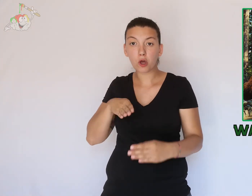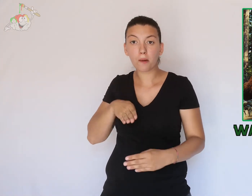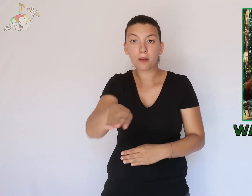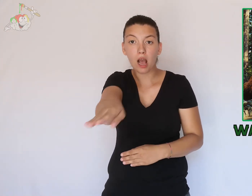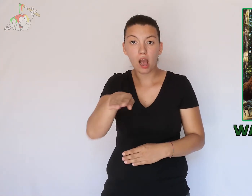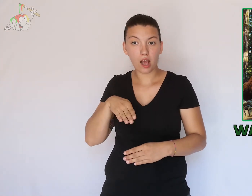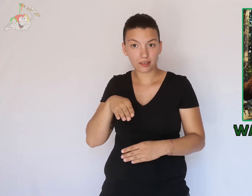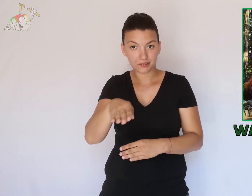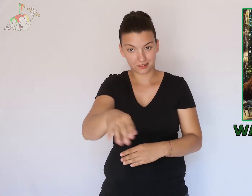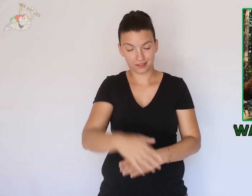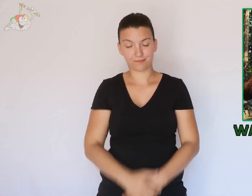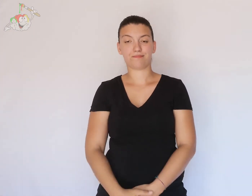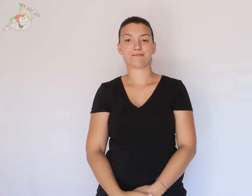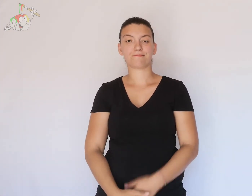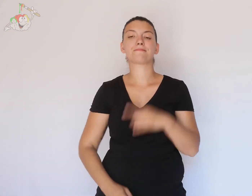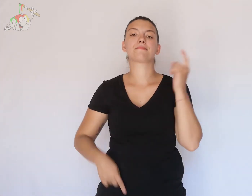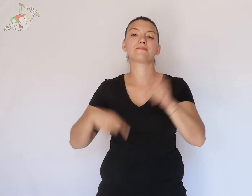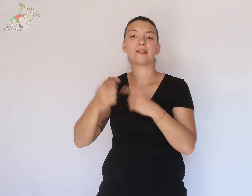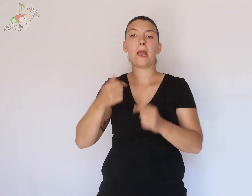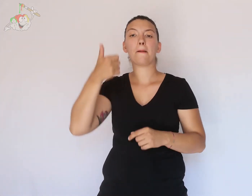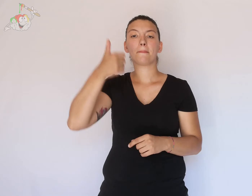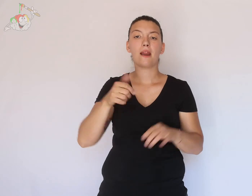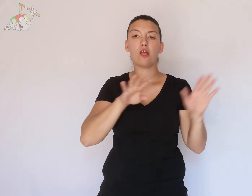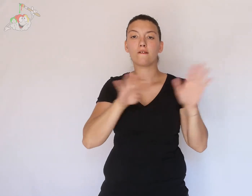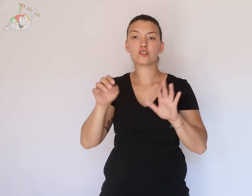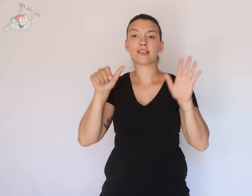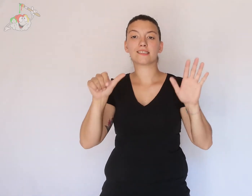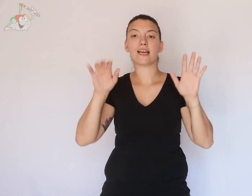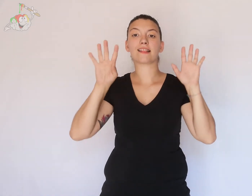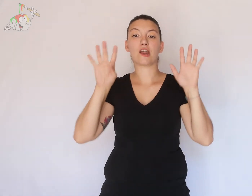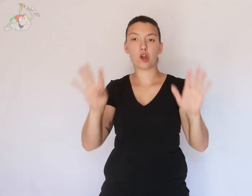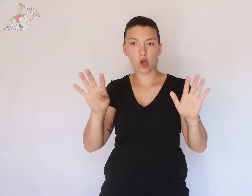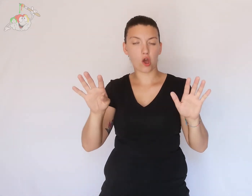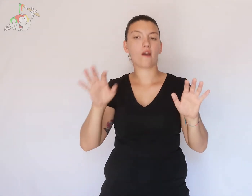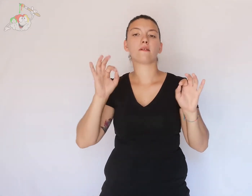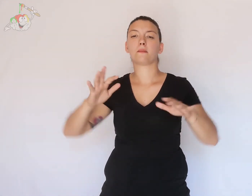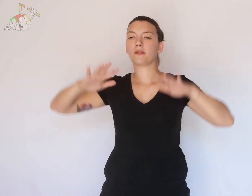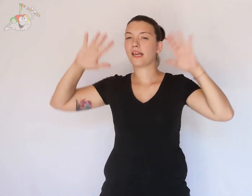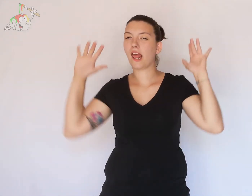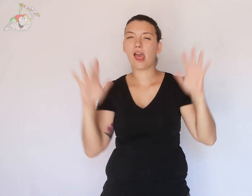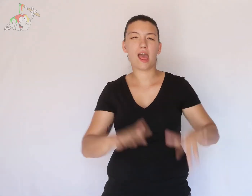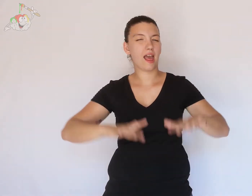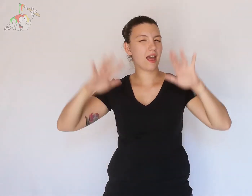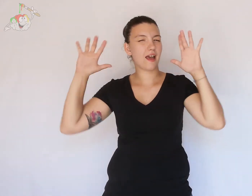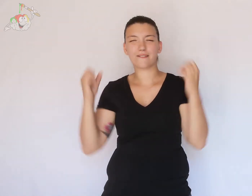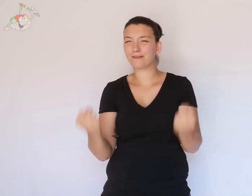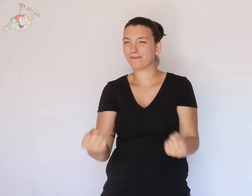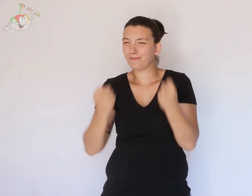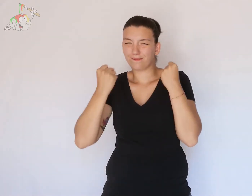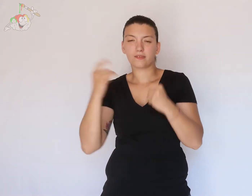be crossed by machines. In 1969 after a heavy snowfall it